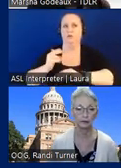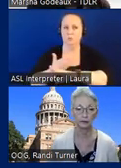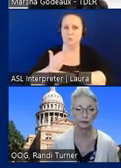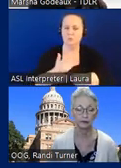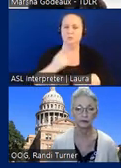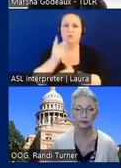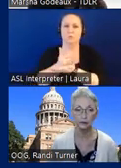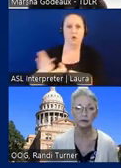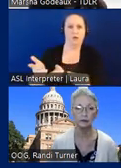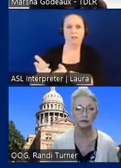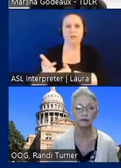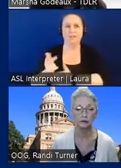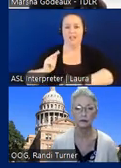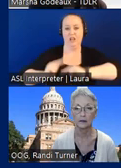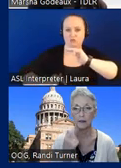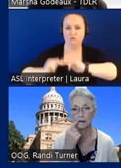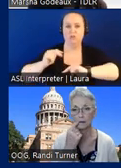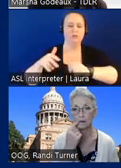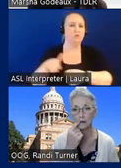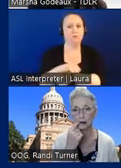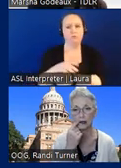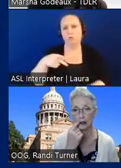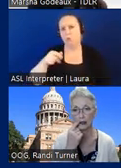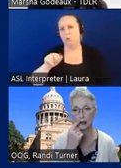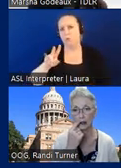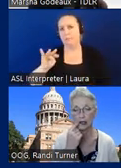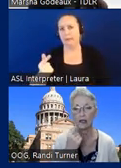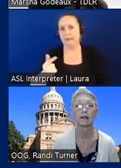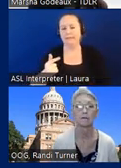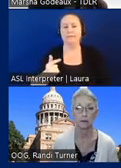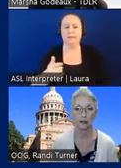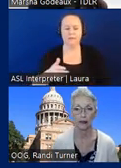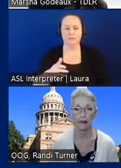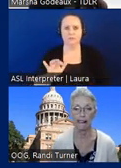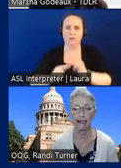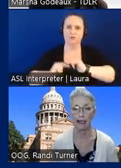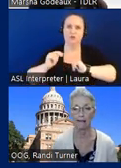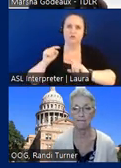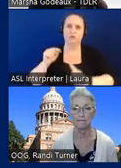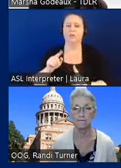construction, so full paving would be considered construction. Now TAS law does